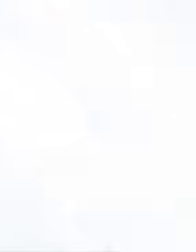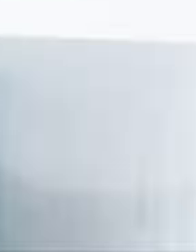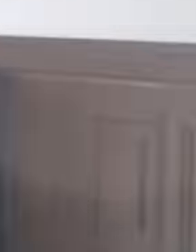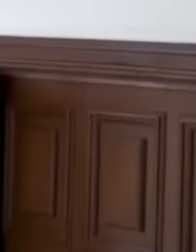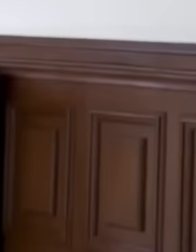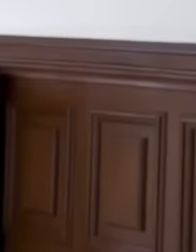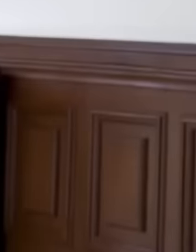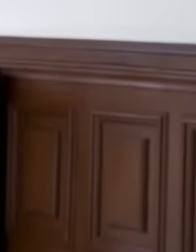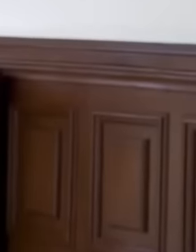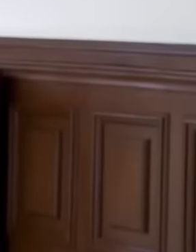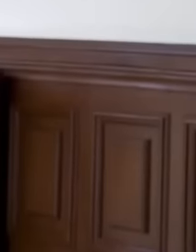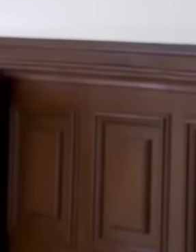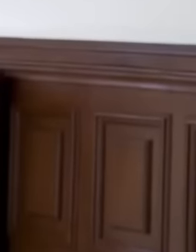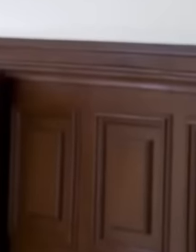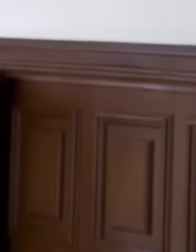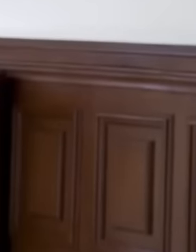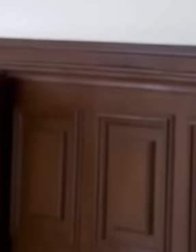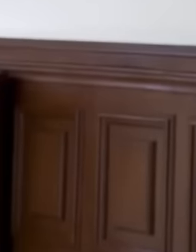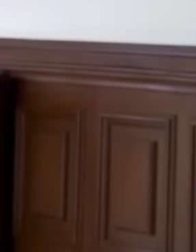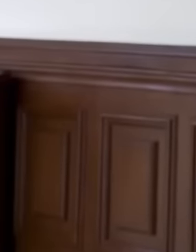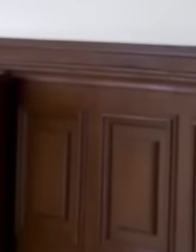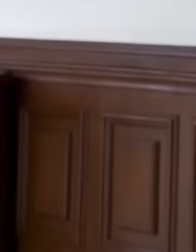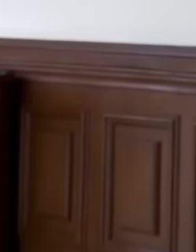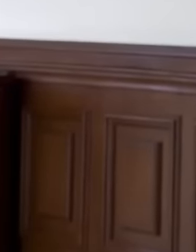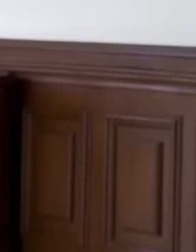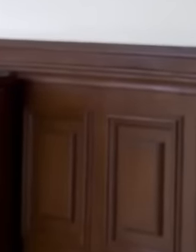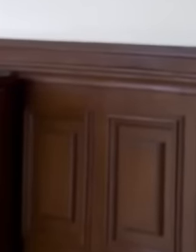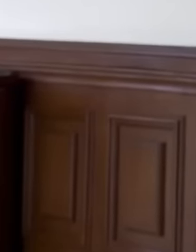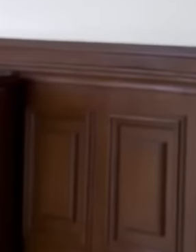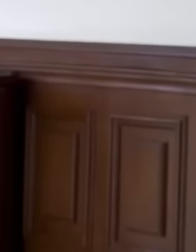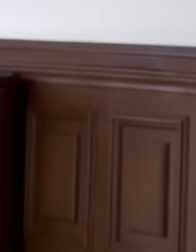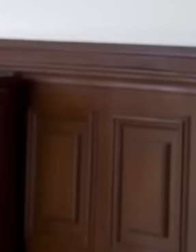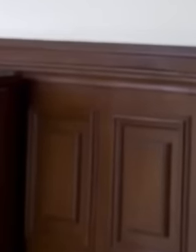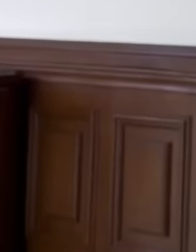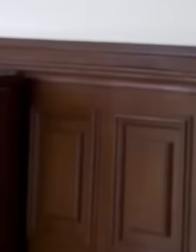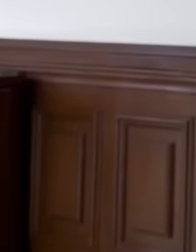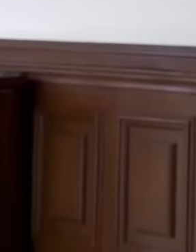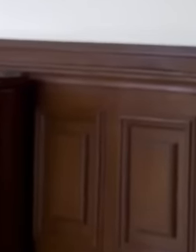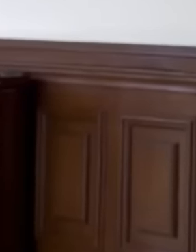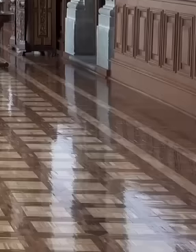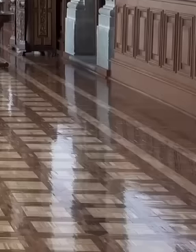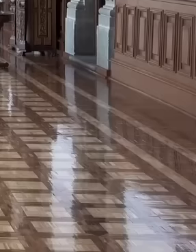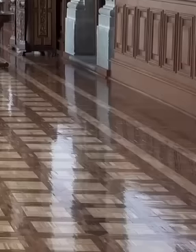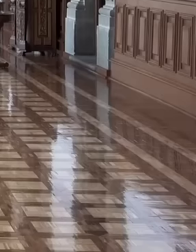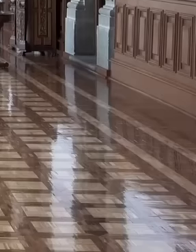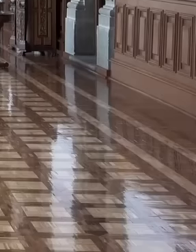for his part, the president of Mexico says that we have to do what the people say. Enough of